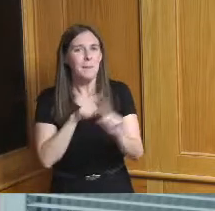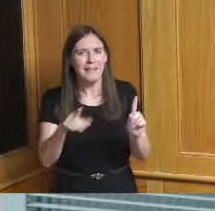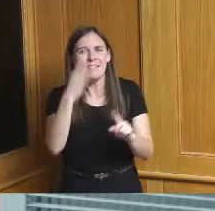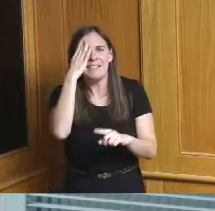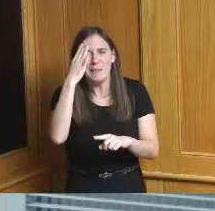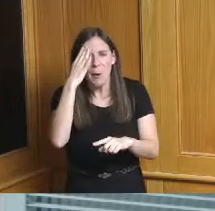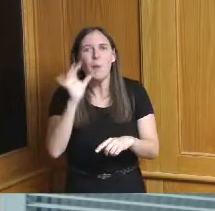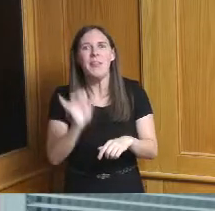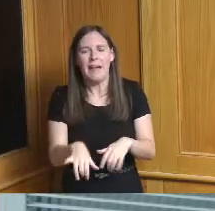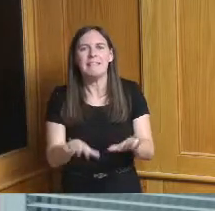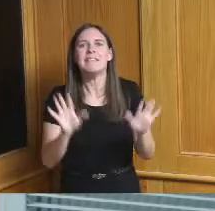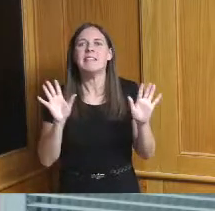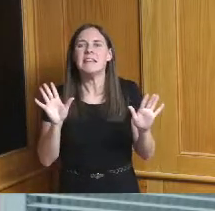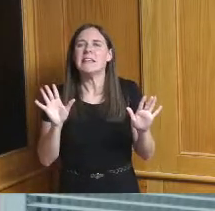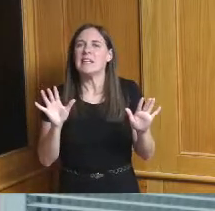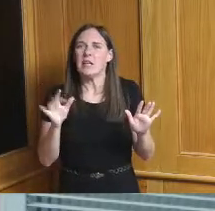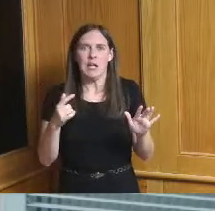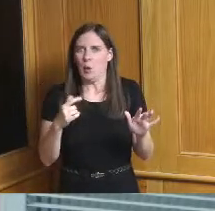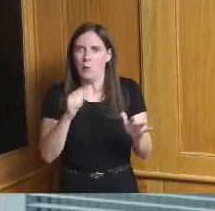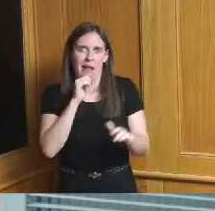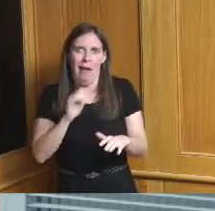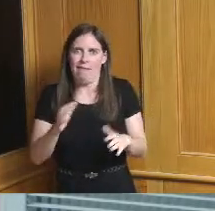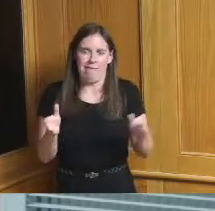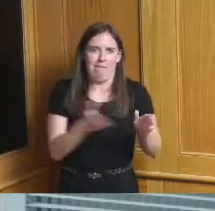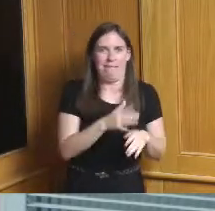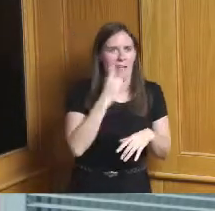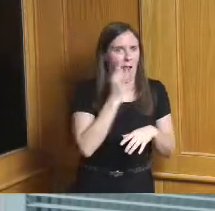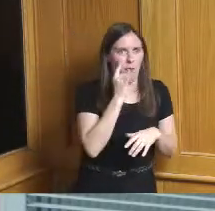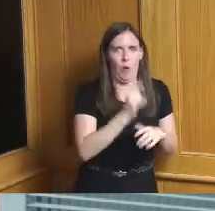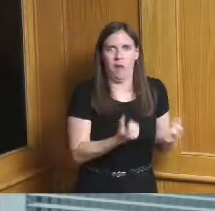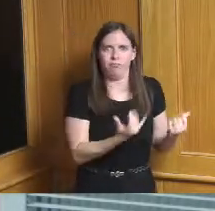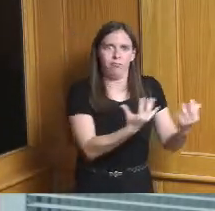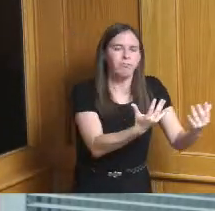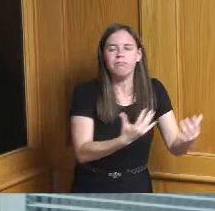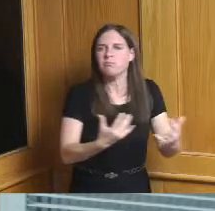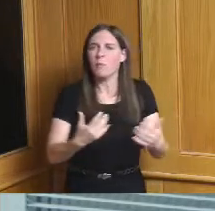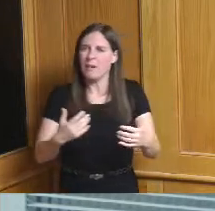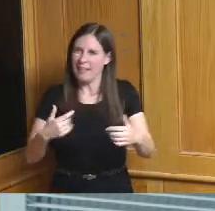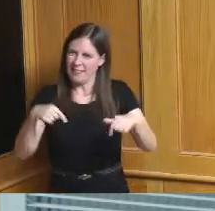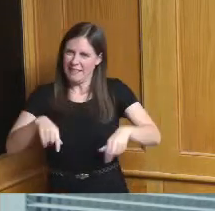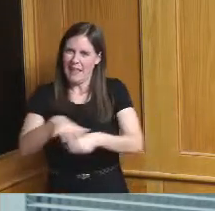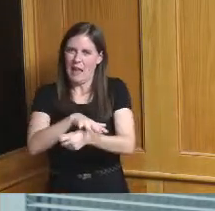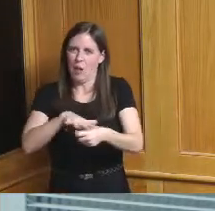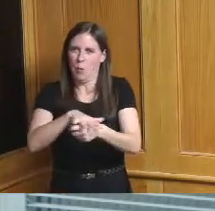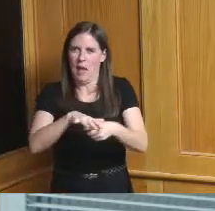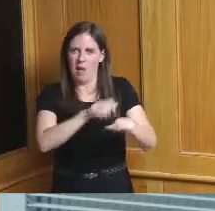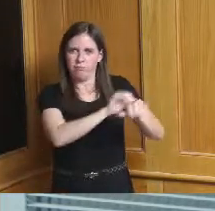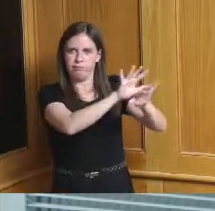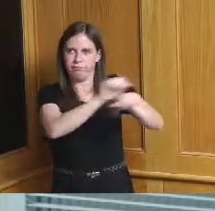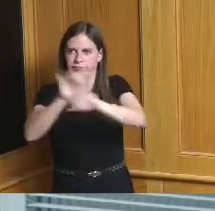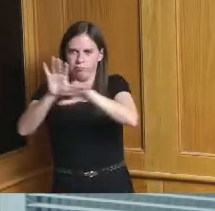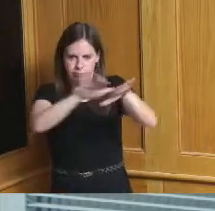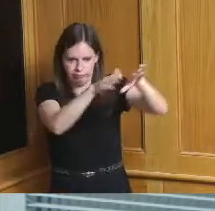we have some some some physical characteristics in this region that position us well for the next